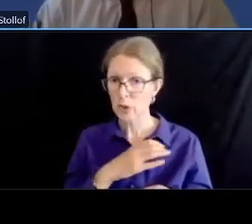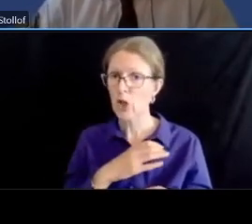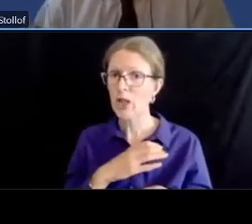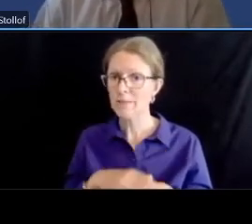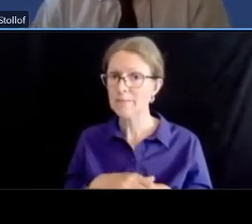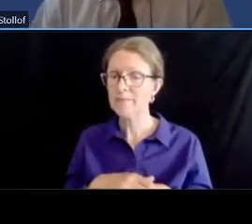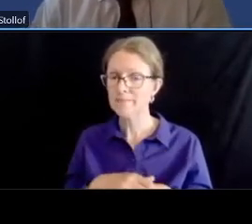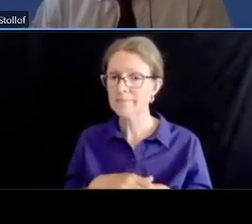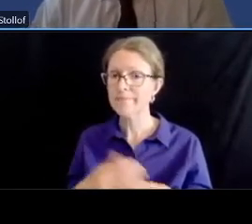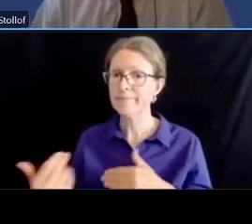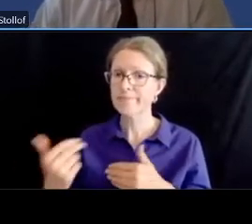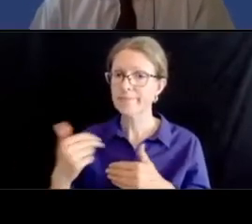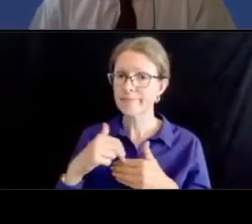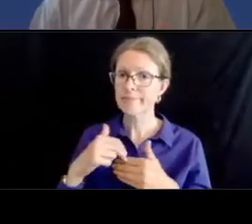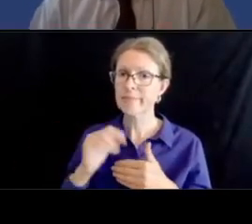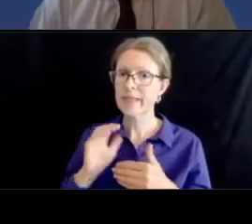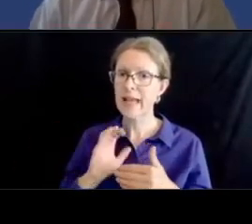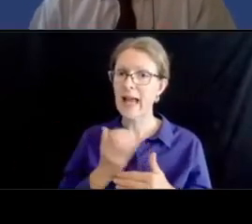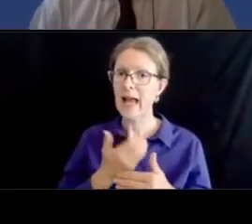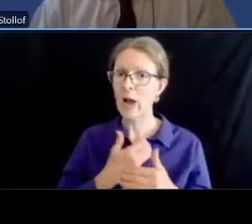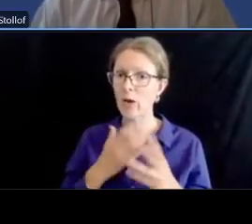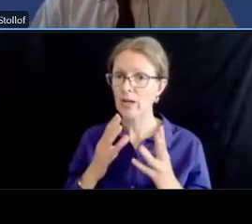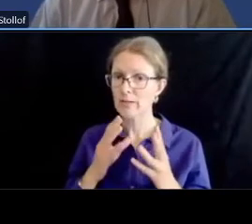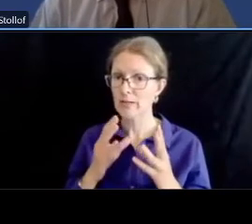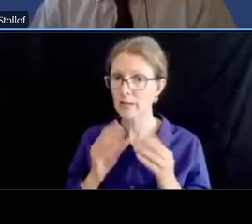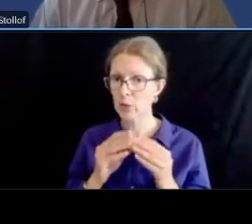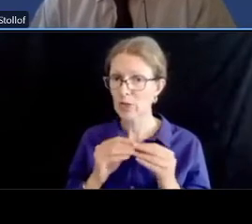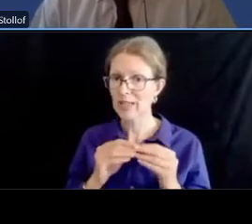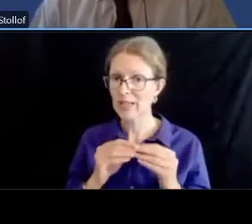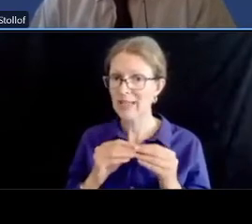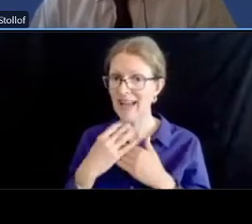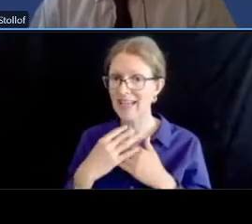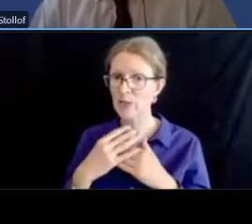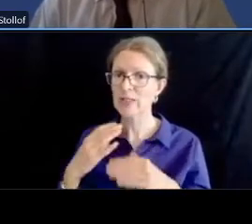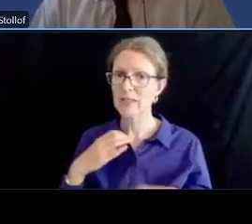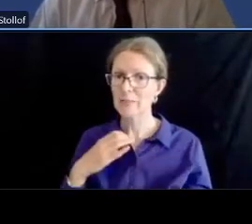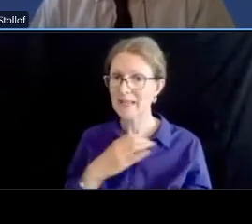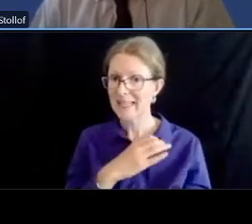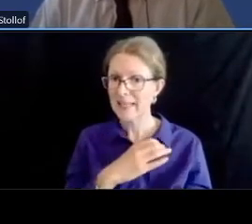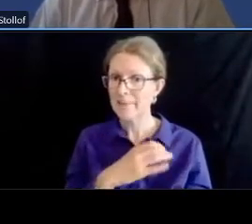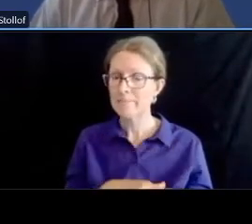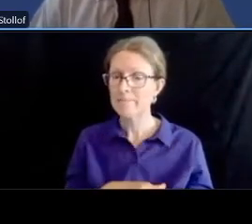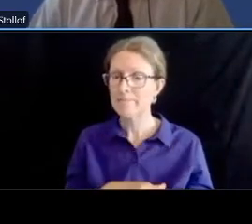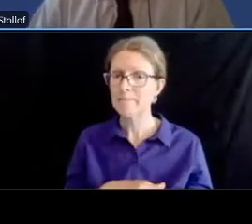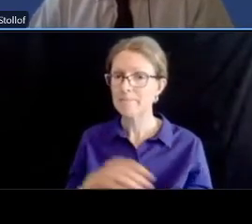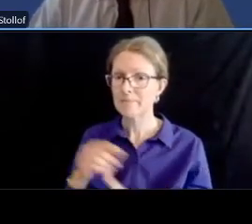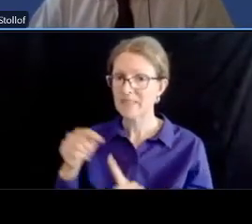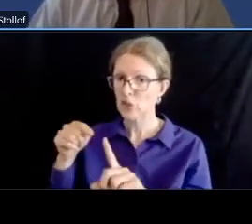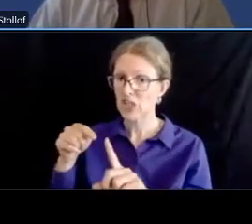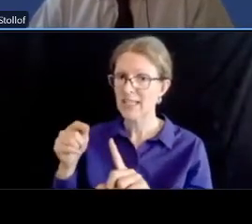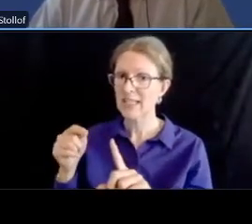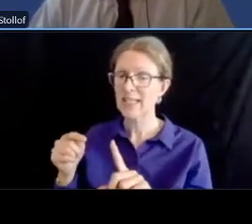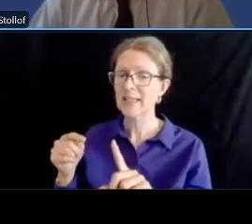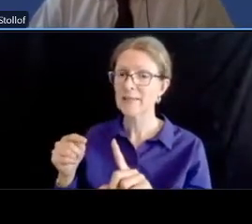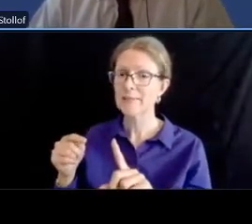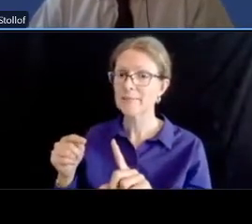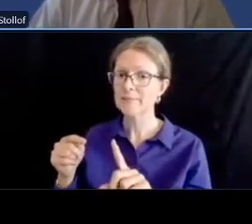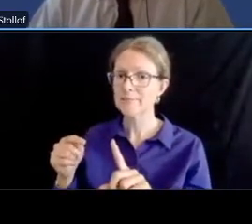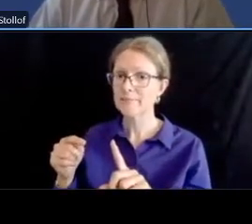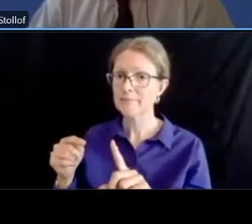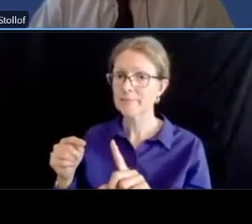she uh ensured that took into account all uh aspects of timing for for seniors and we will